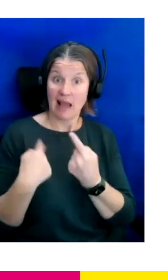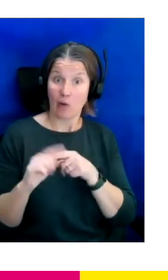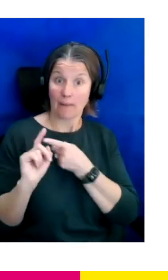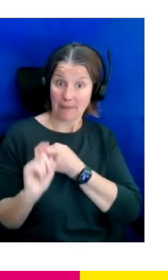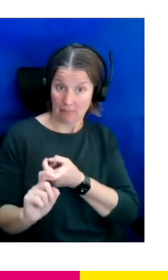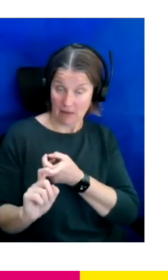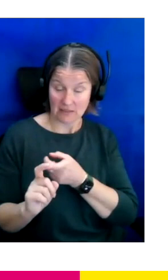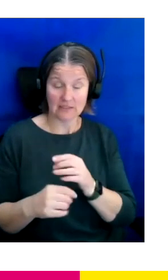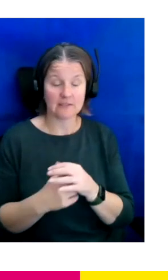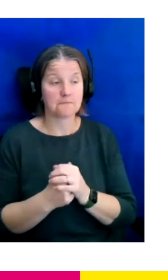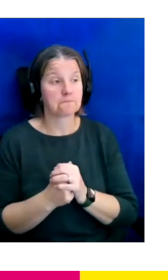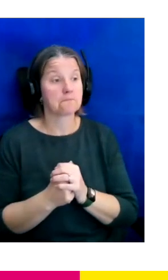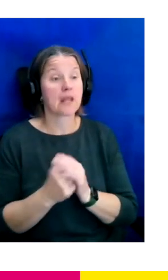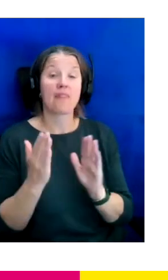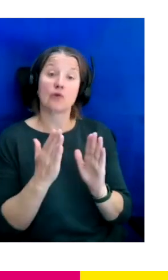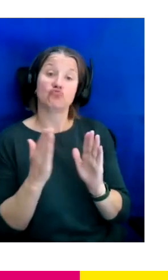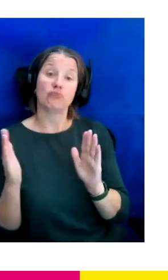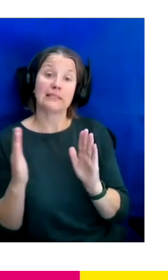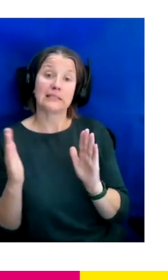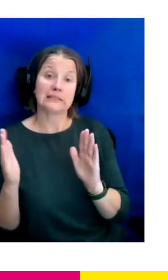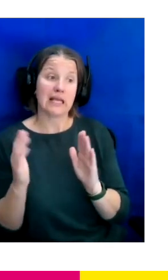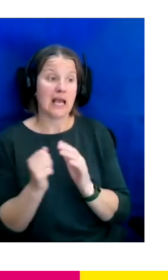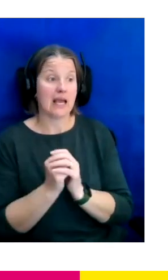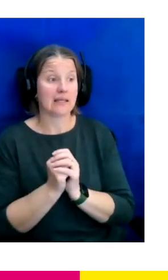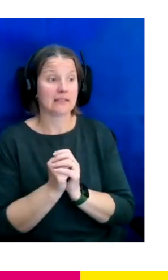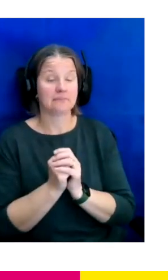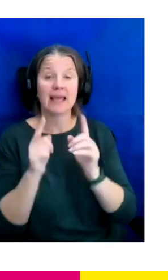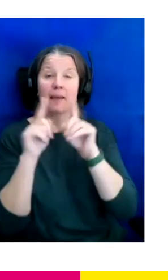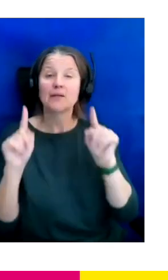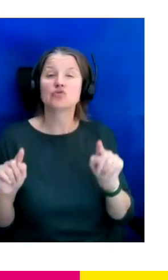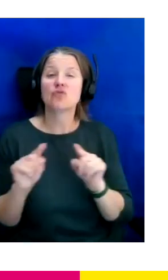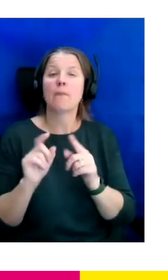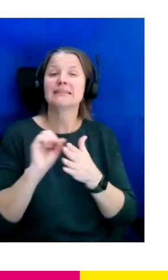And then on the right hand side we have an image from our disability access passport.